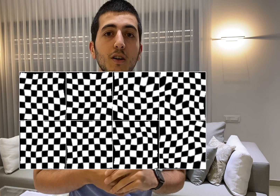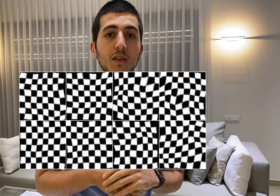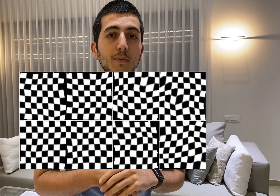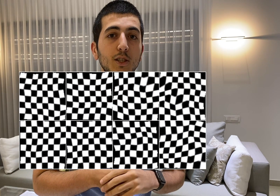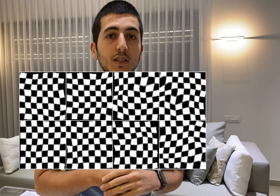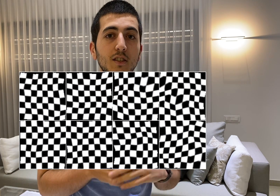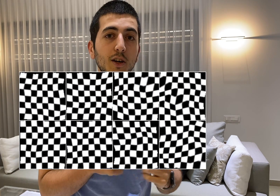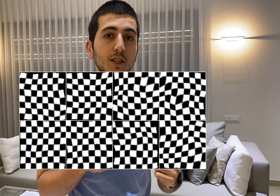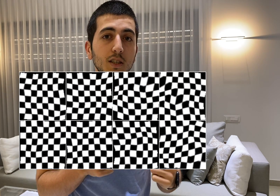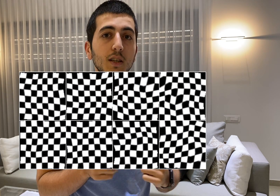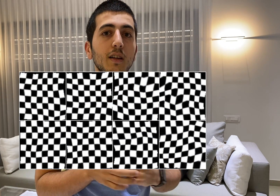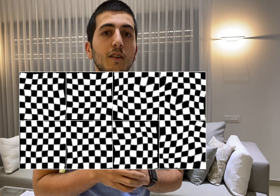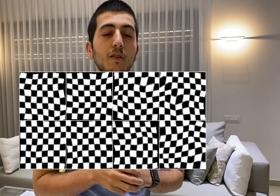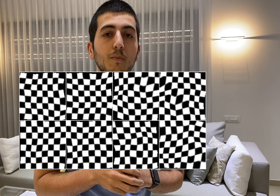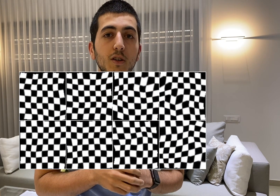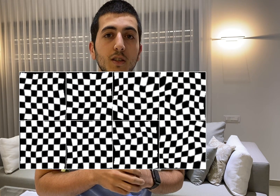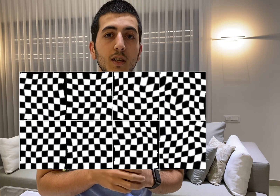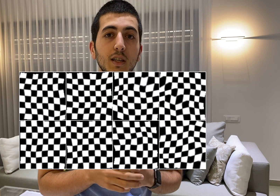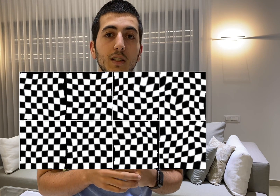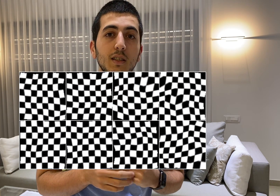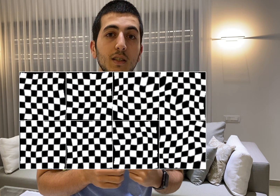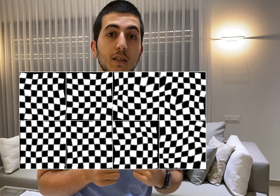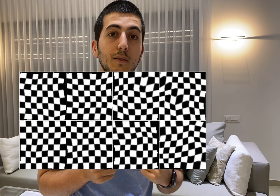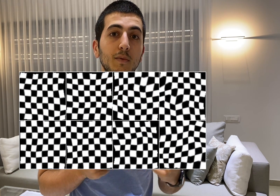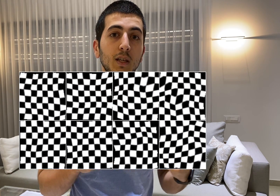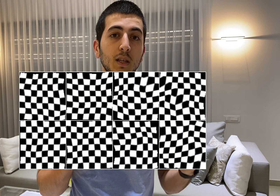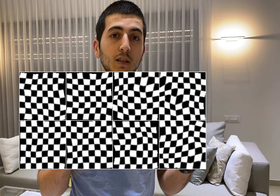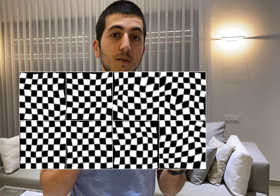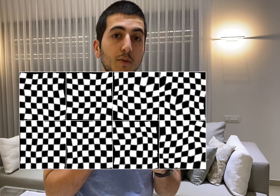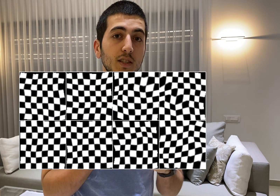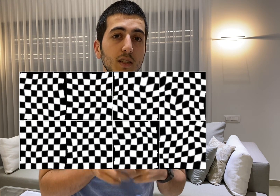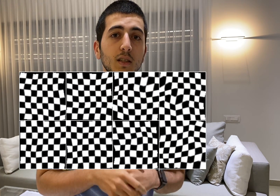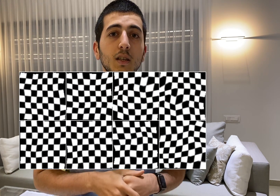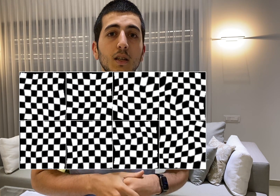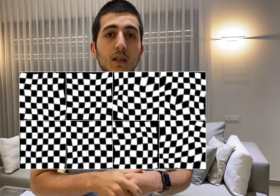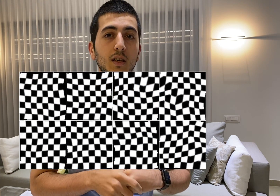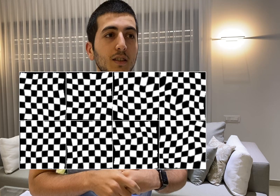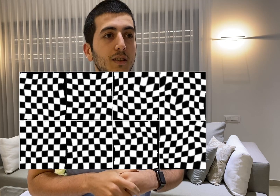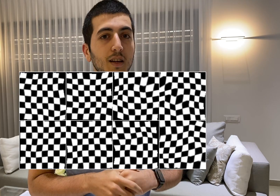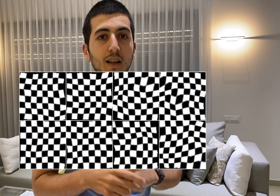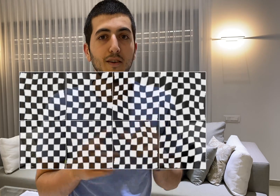of the image and stretch it and another part and compress it and I'll have